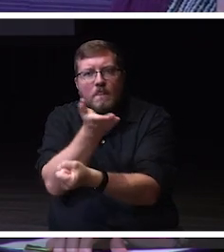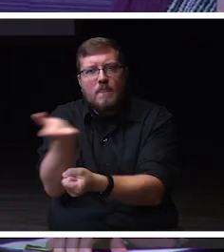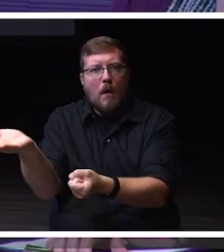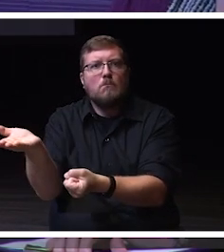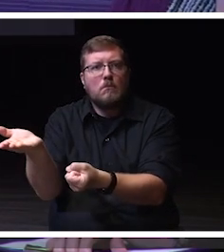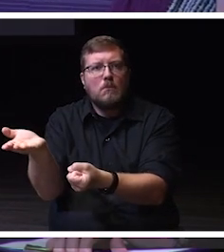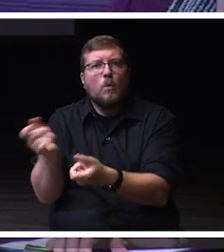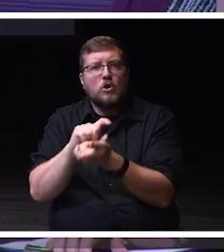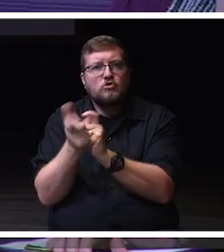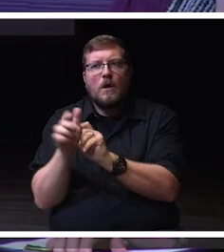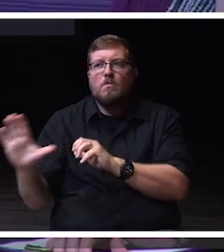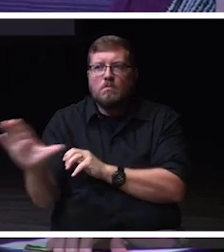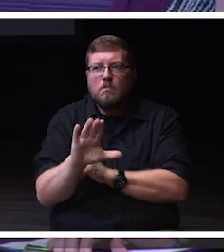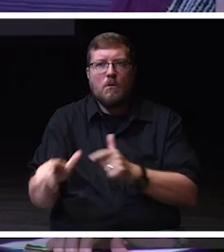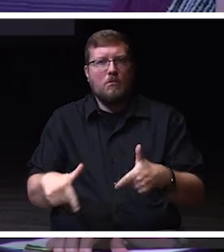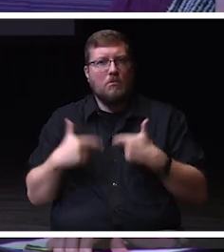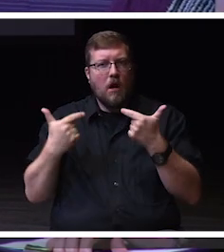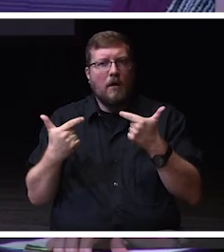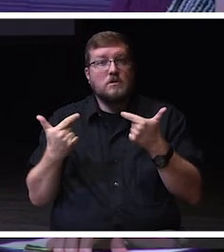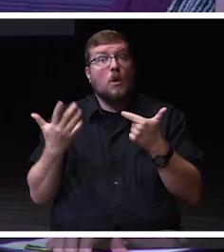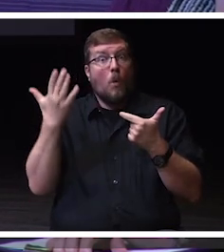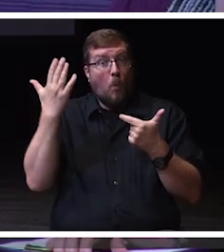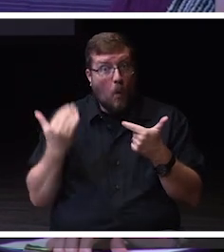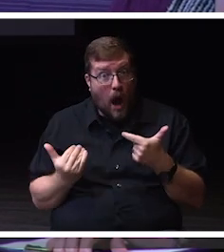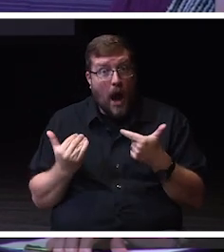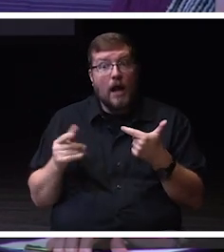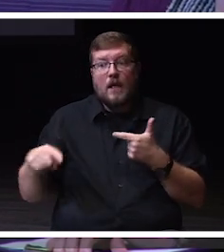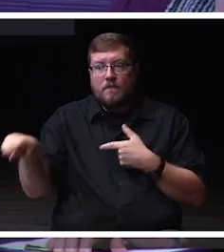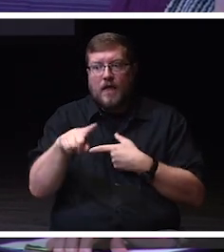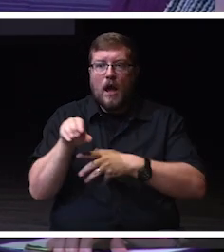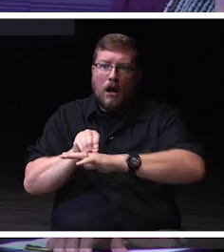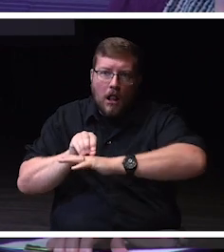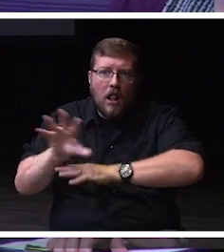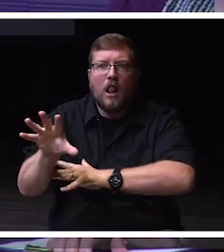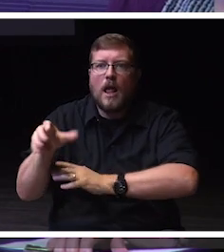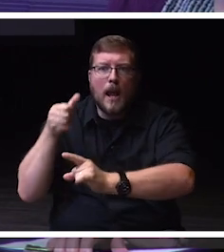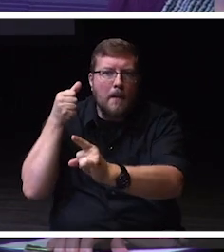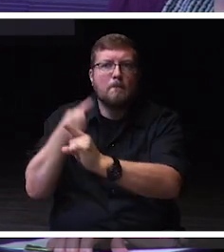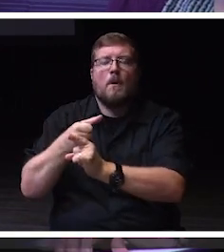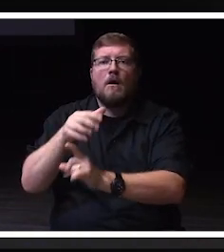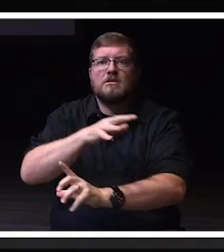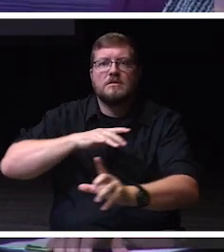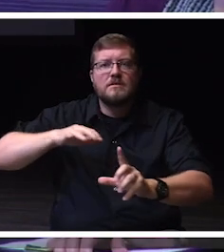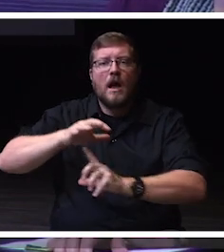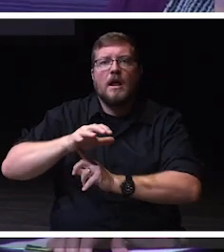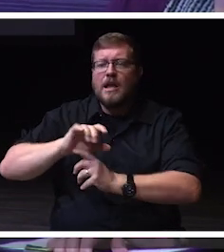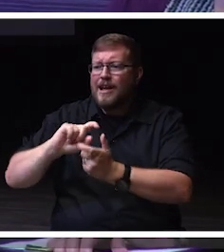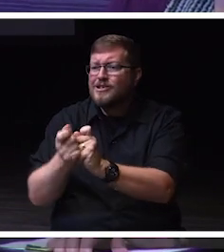so they, in turn, can go and impact the society and transform the lives of the people they impact.